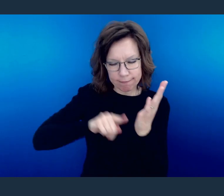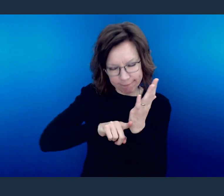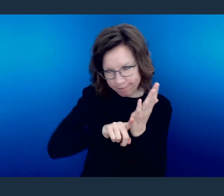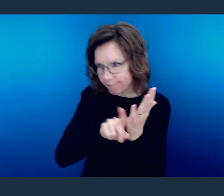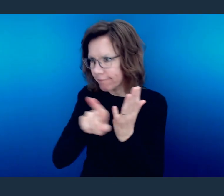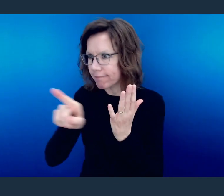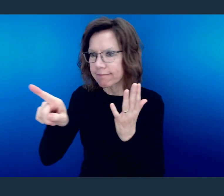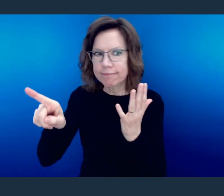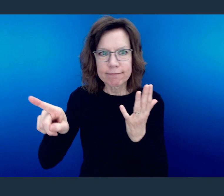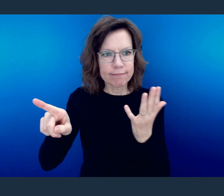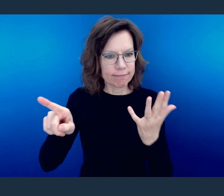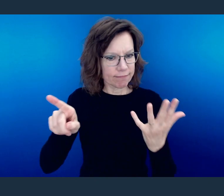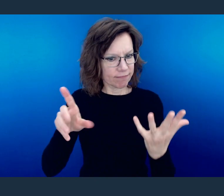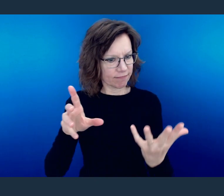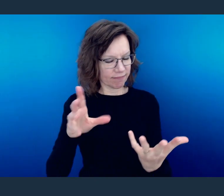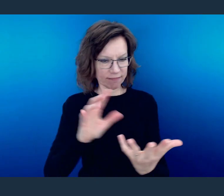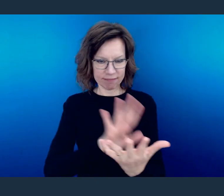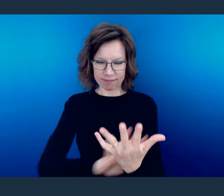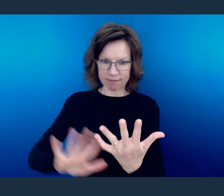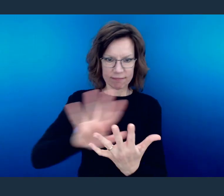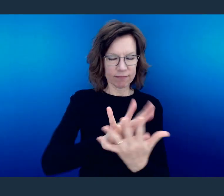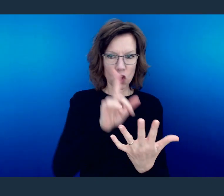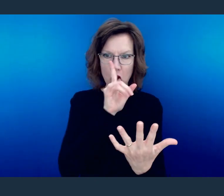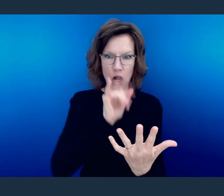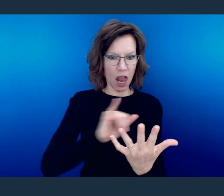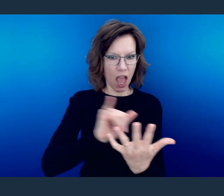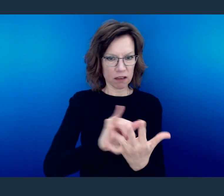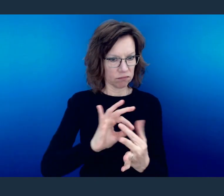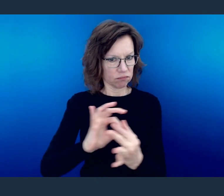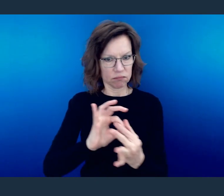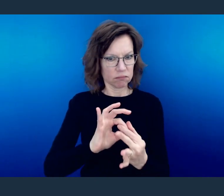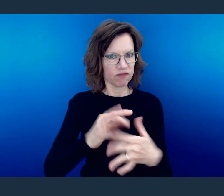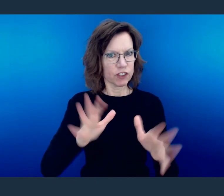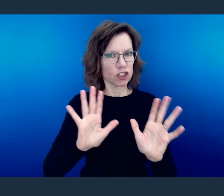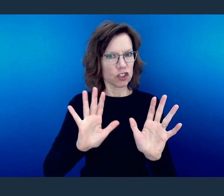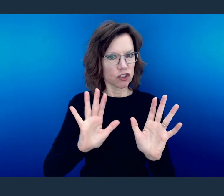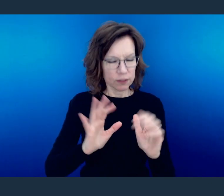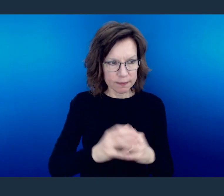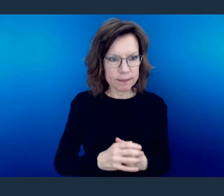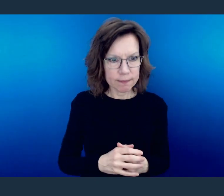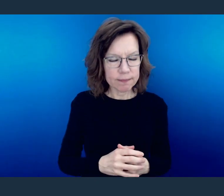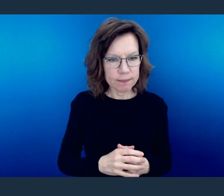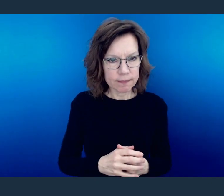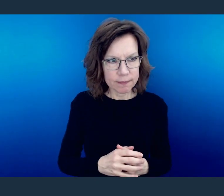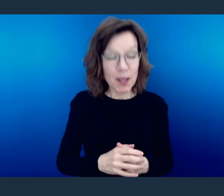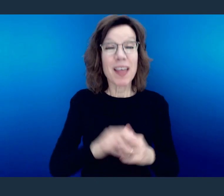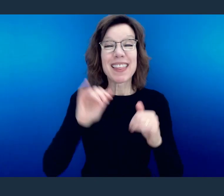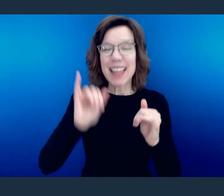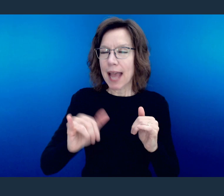extension of it, and they will become an actual bonded connection to it.